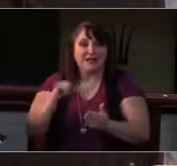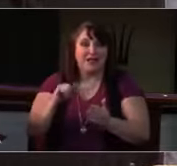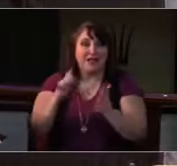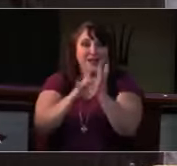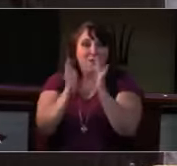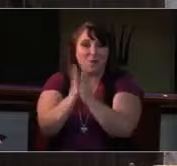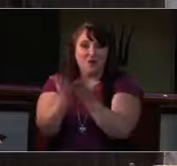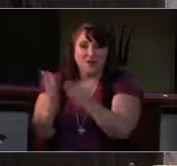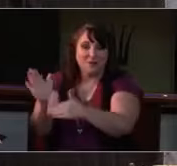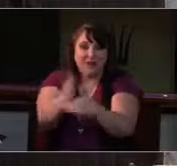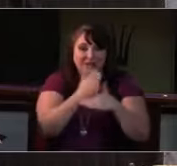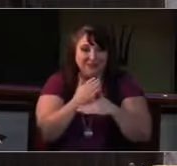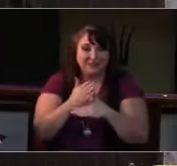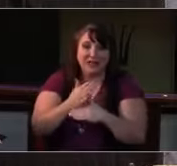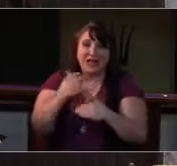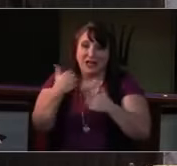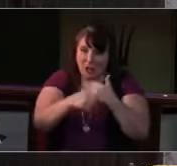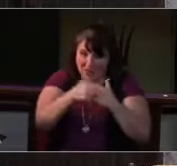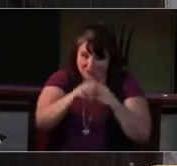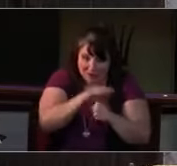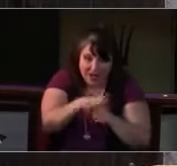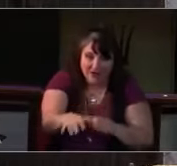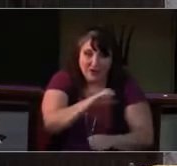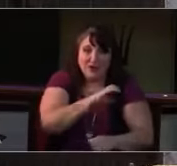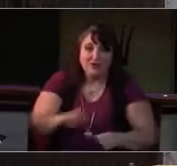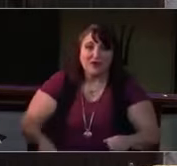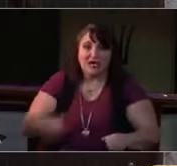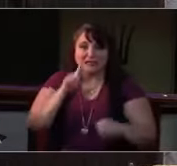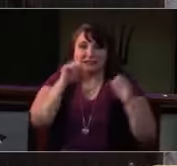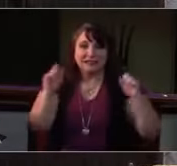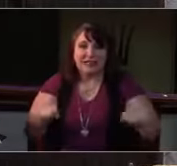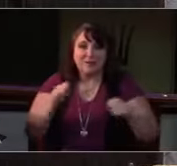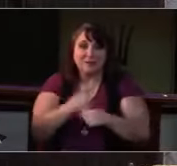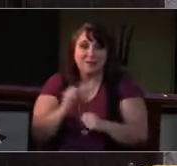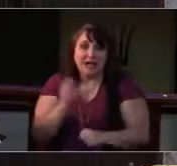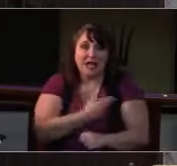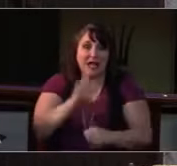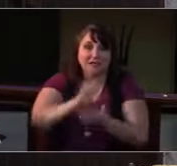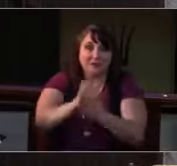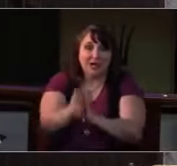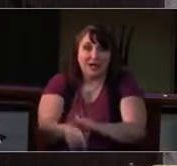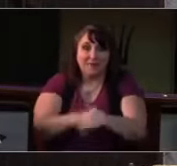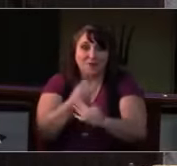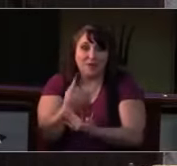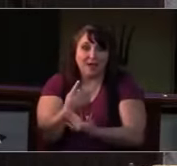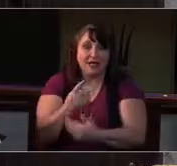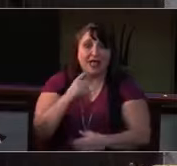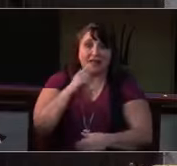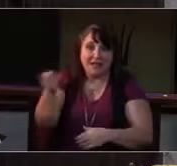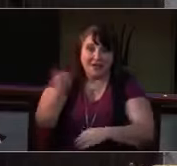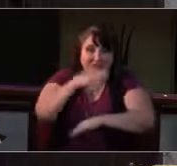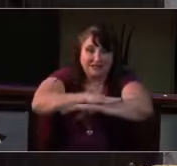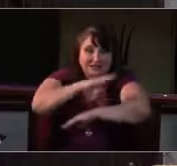Let us talents and tongues employ, reaching out with a shout of joy: